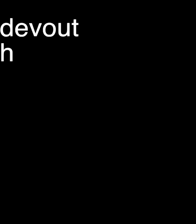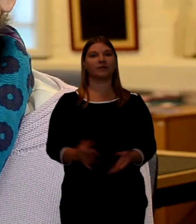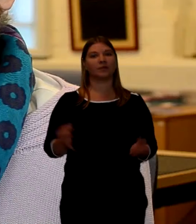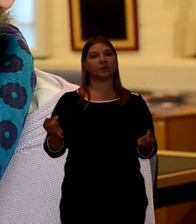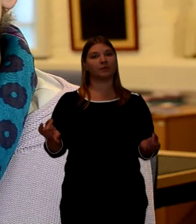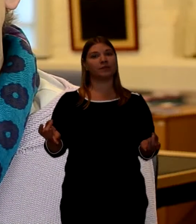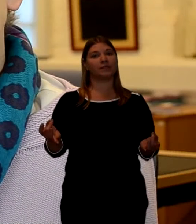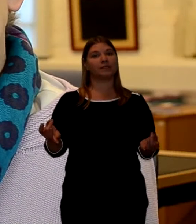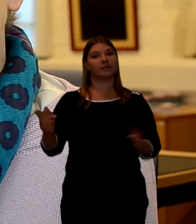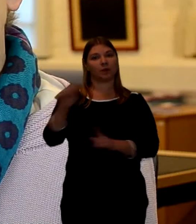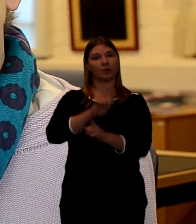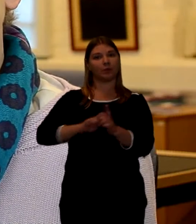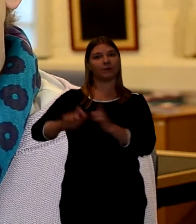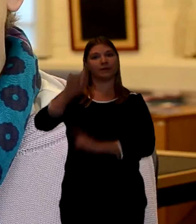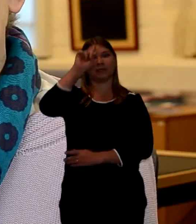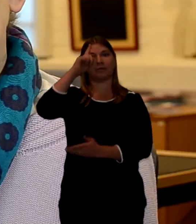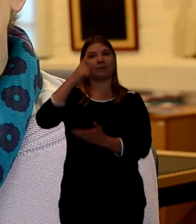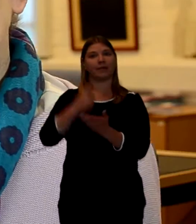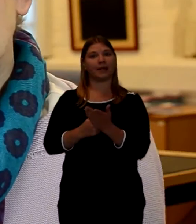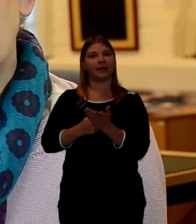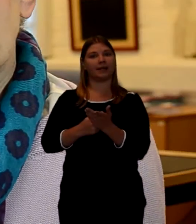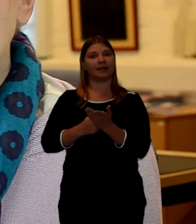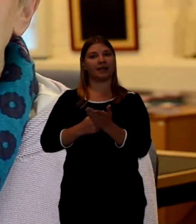Buddhists believe in Karma and rebirth